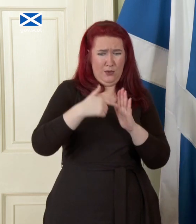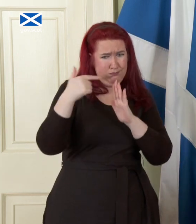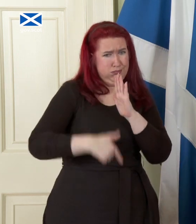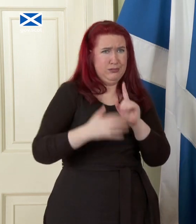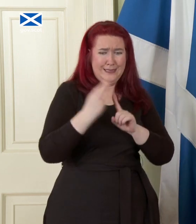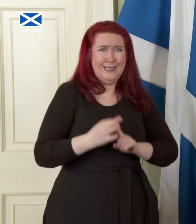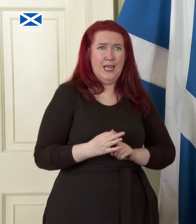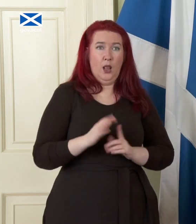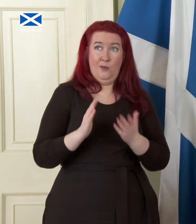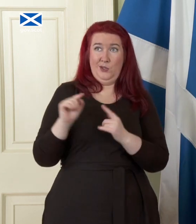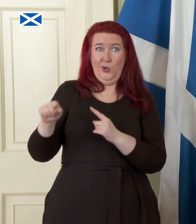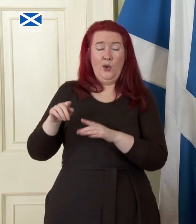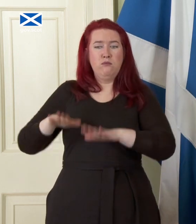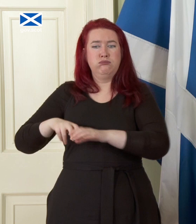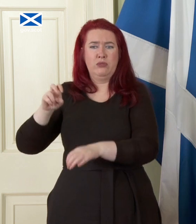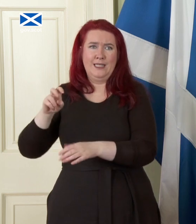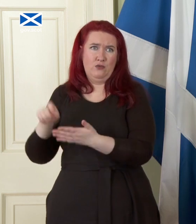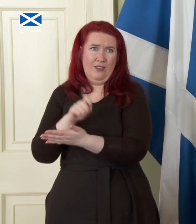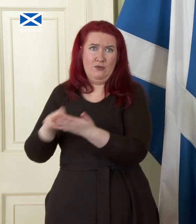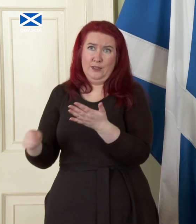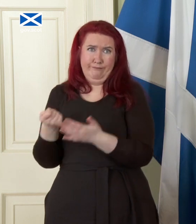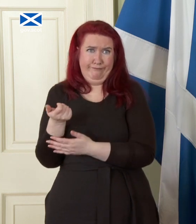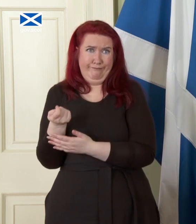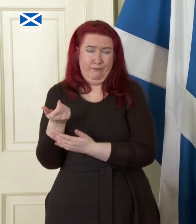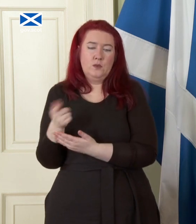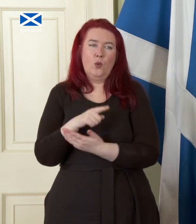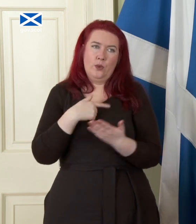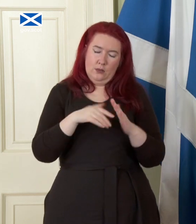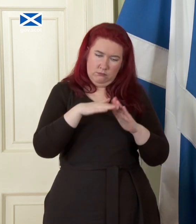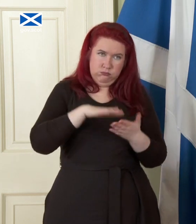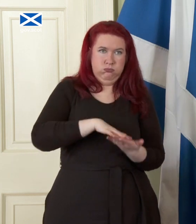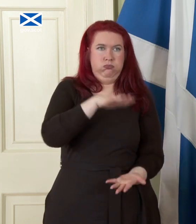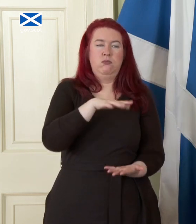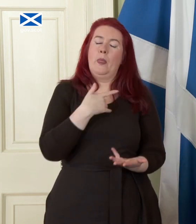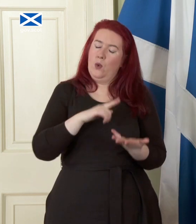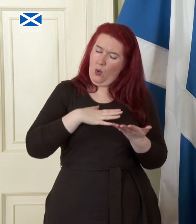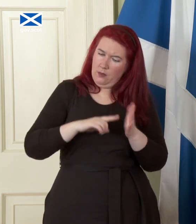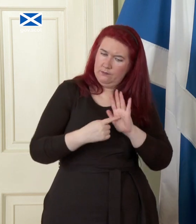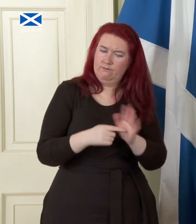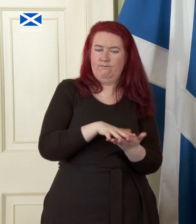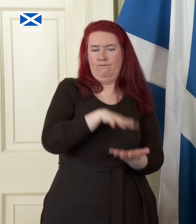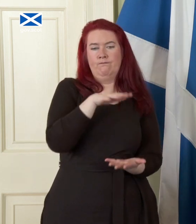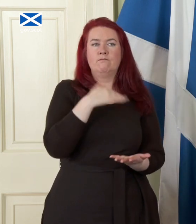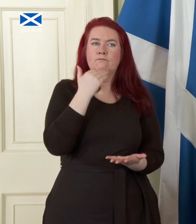of the Brexit referendum we are intent on setting out as much detail as we possibly can to inform